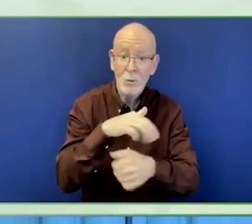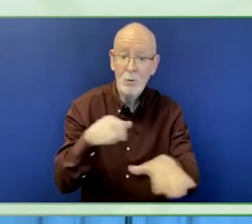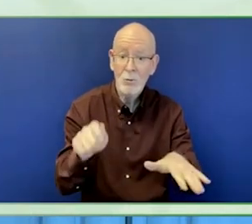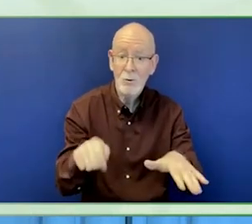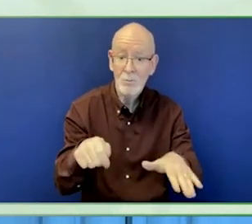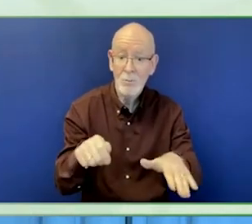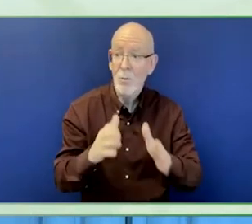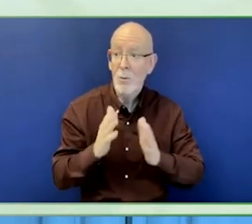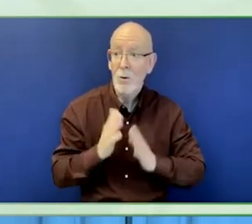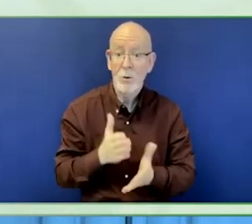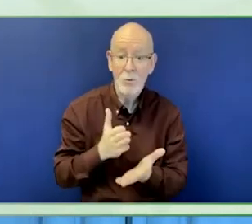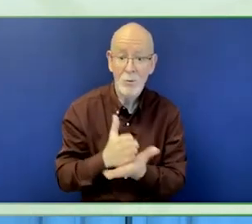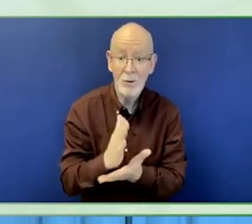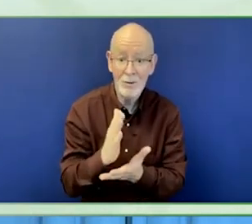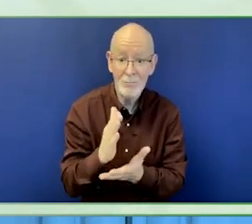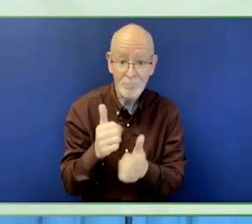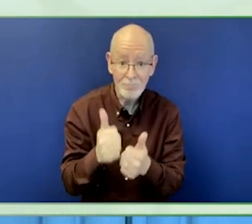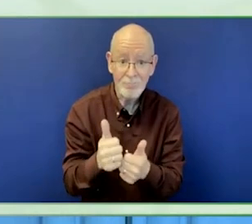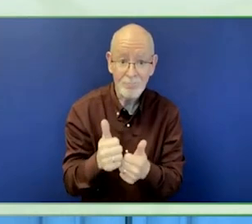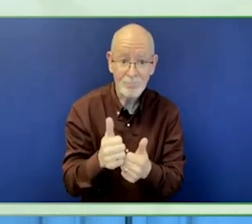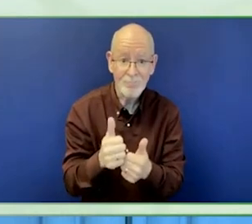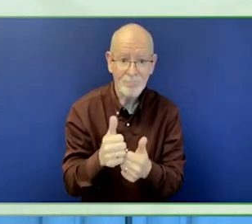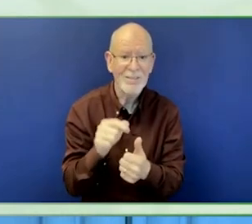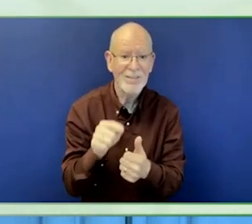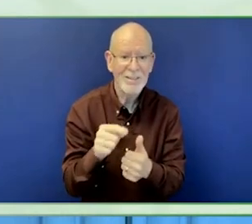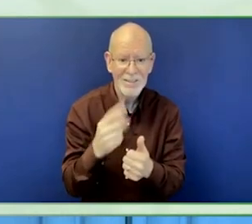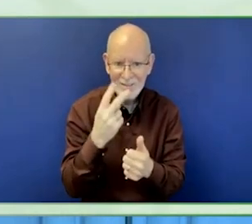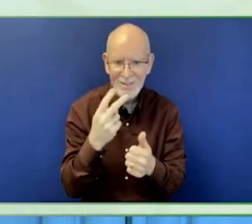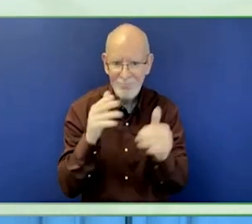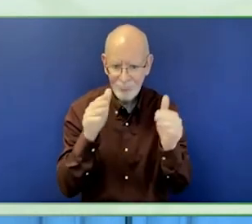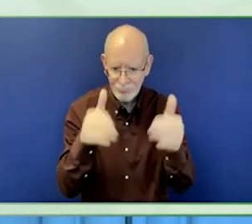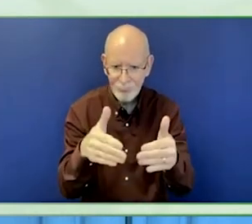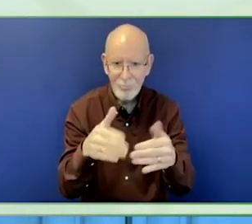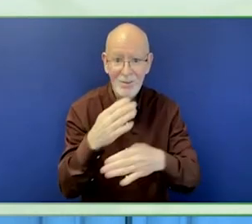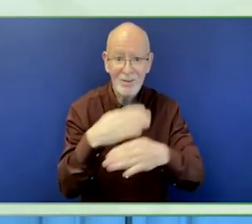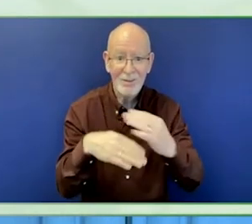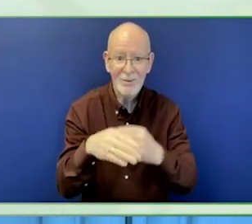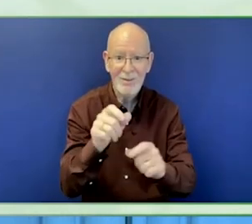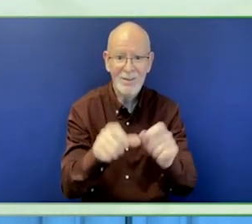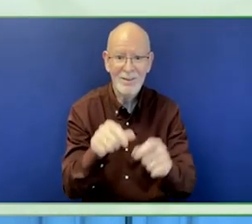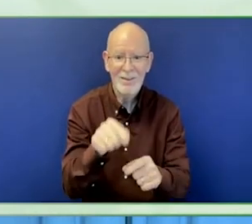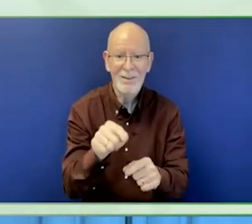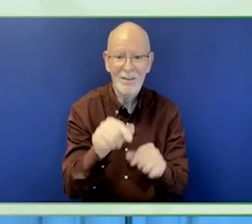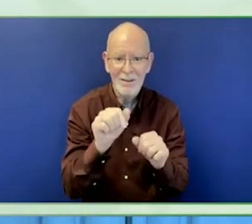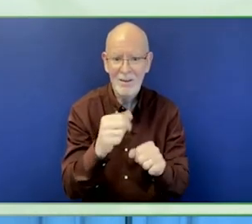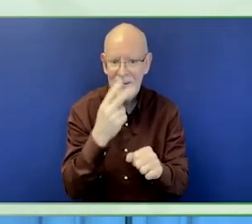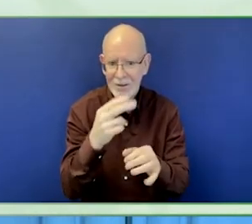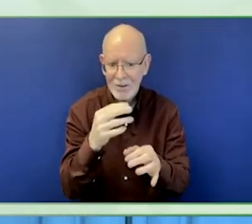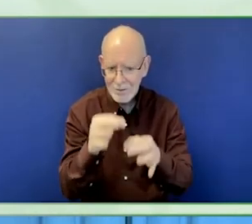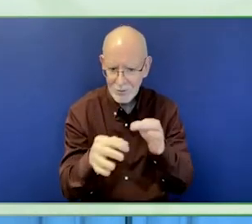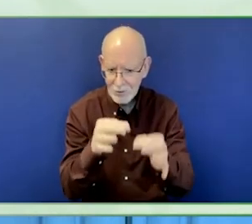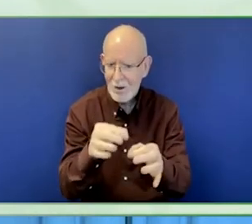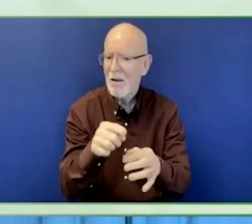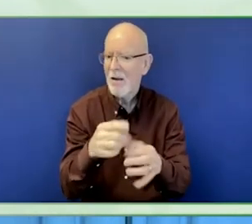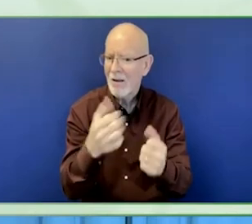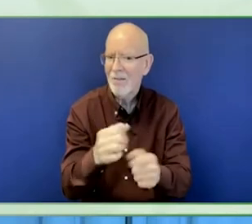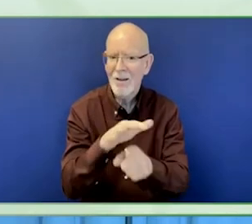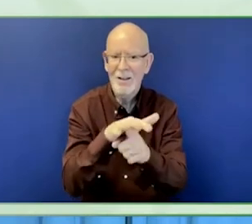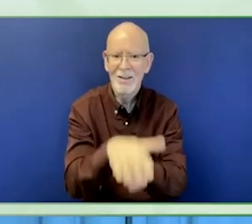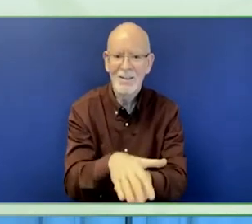Second, we look at organisational commitment, ideally we all know that this starts with a leader or champion within the organisation.